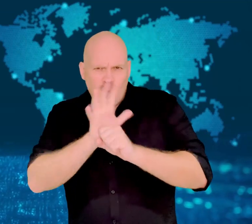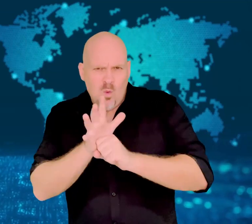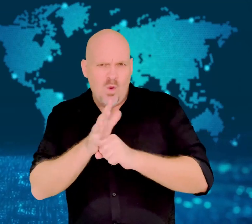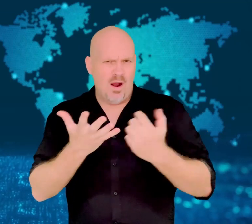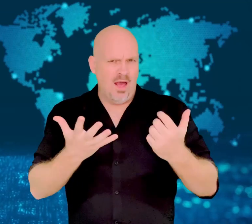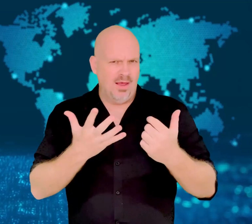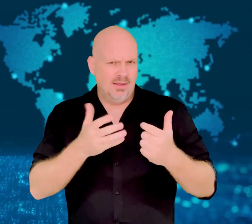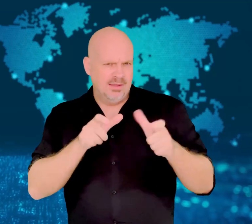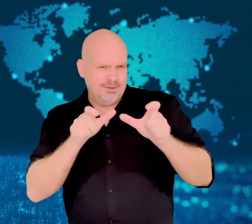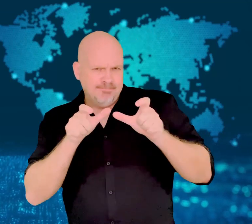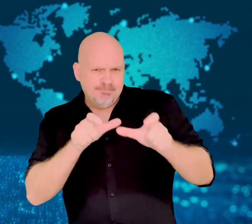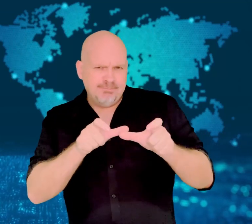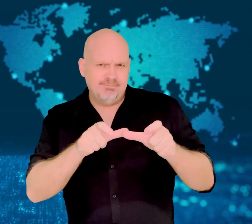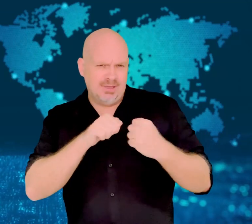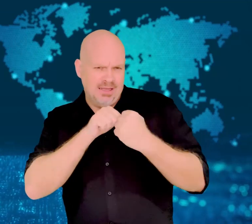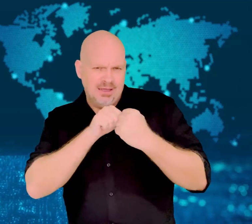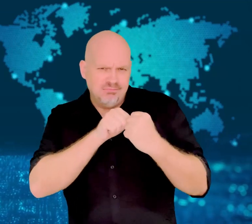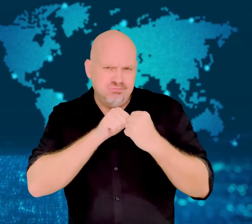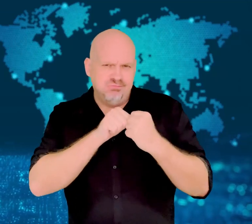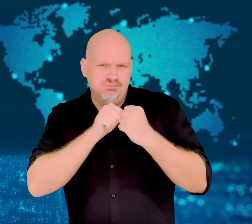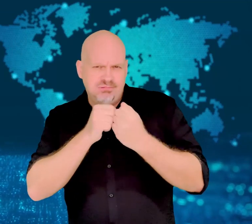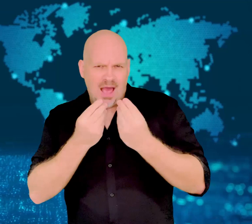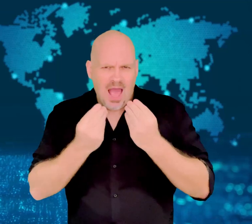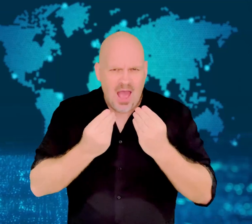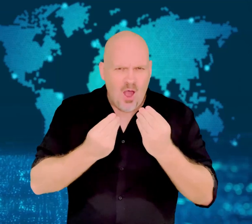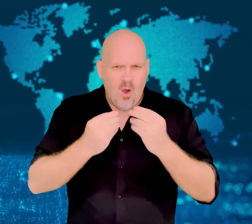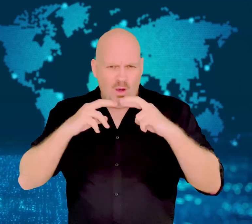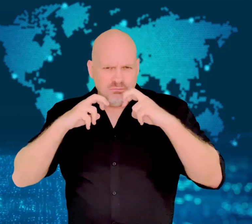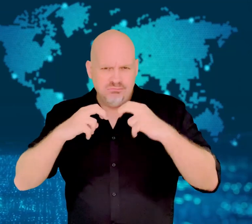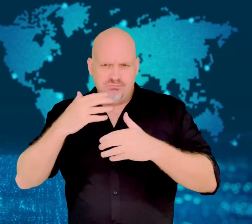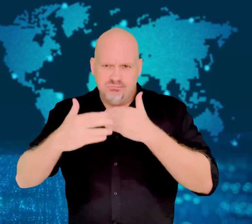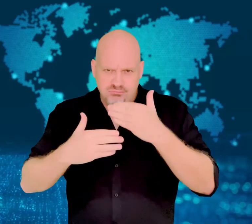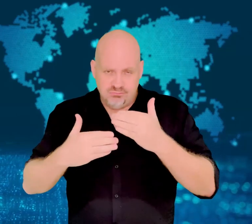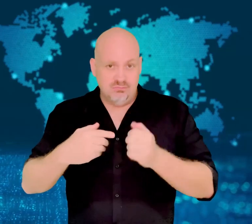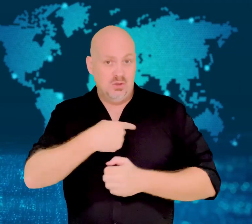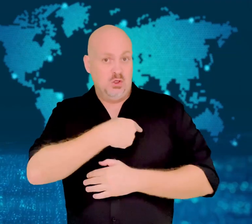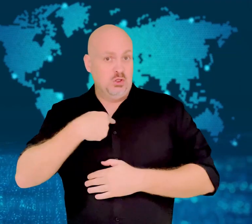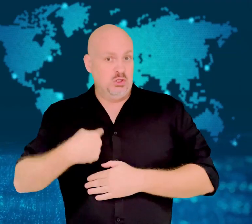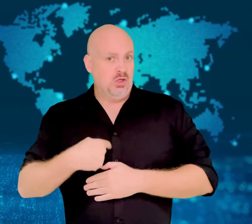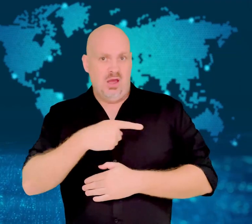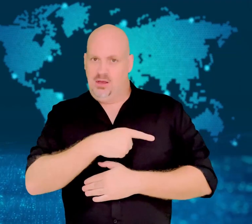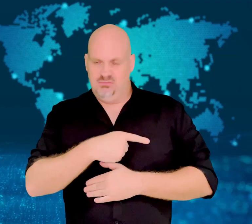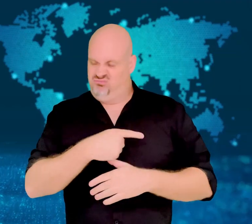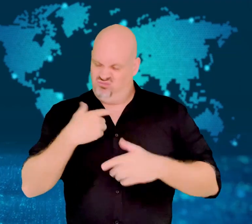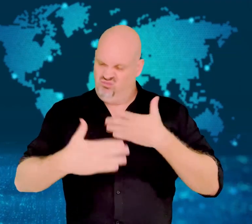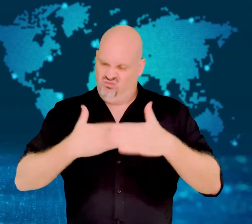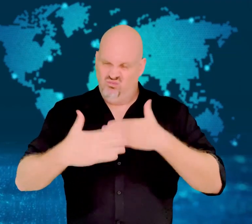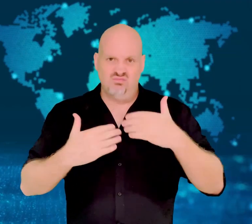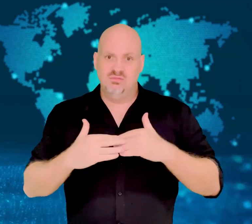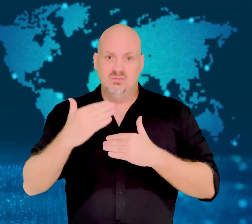As countries around the world open up and learn to fight with